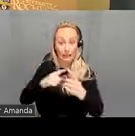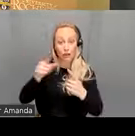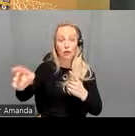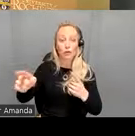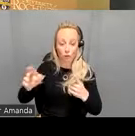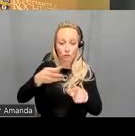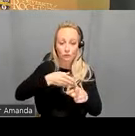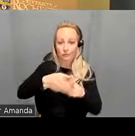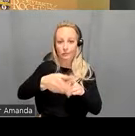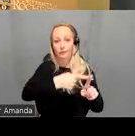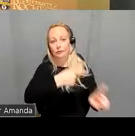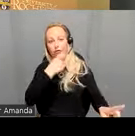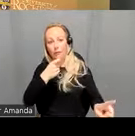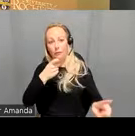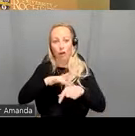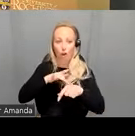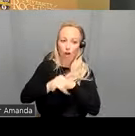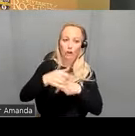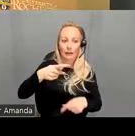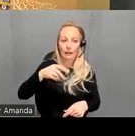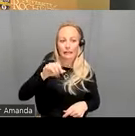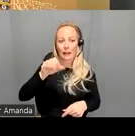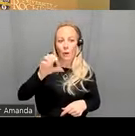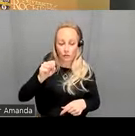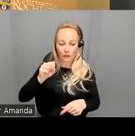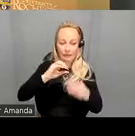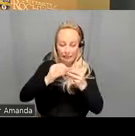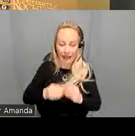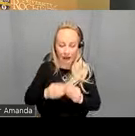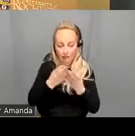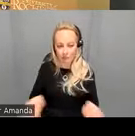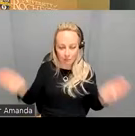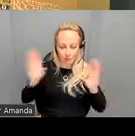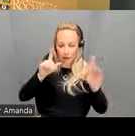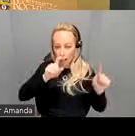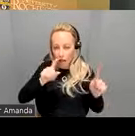from the ACP early psychosis data set which is a public data set that comprises 54 health healthy